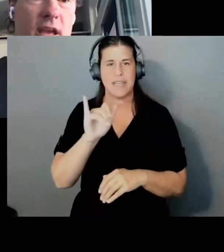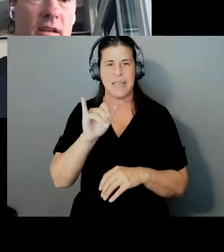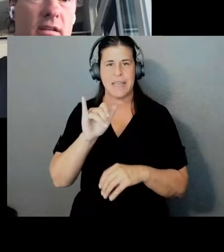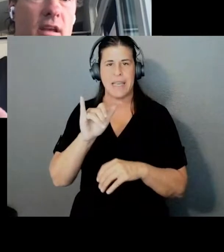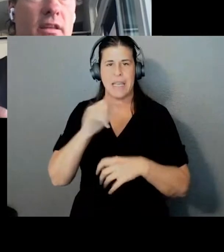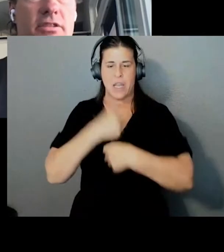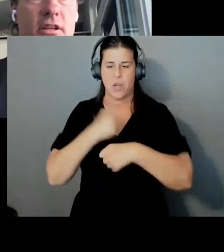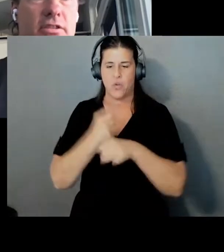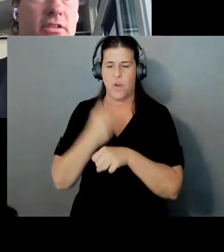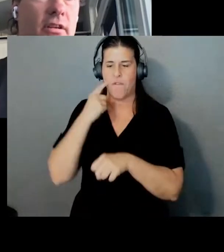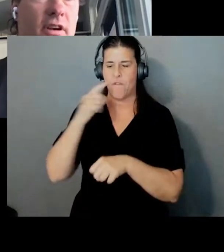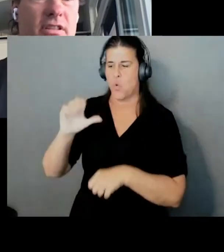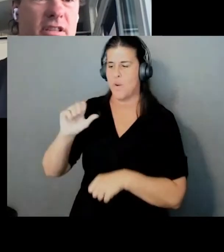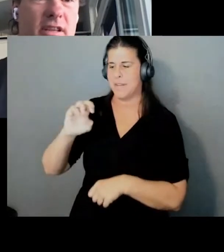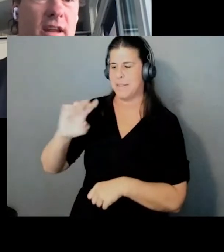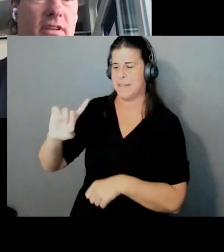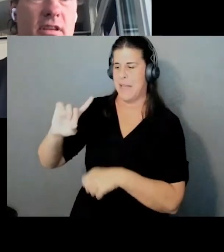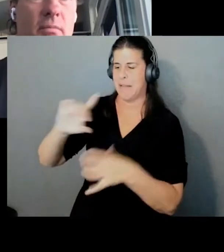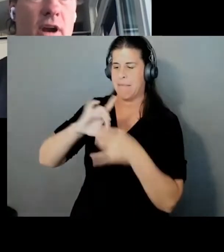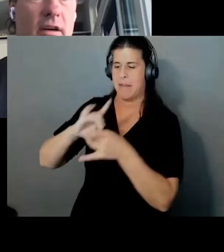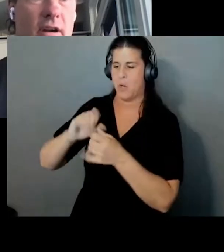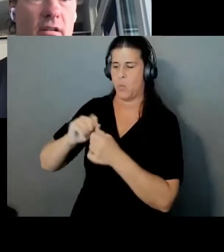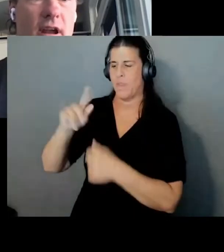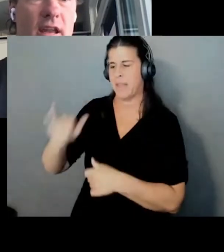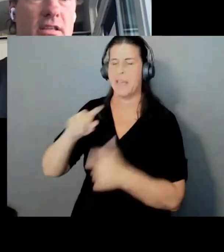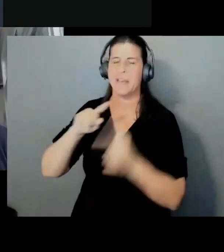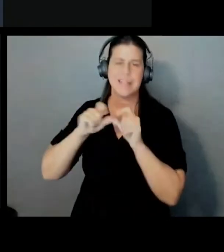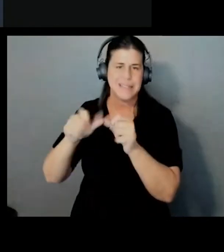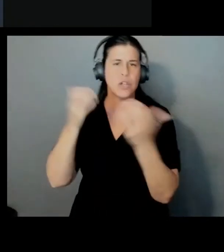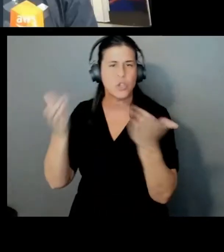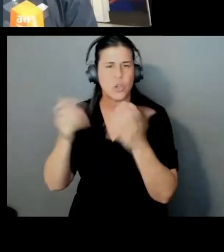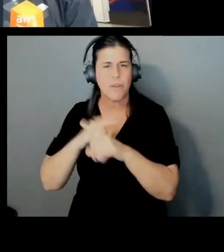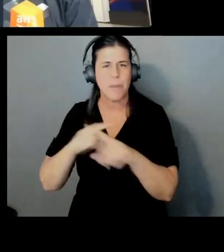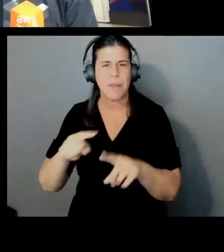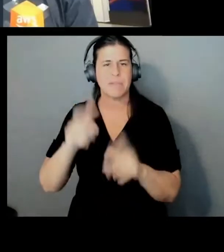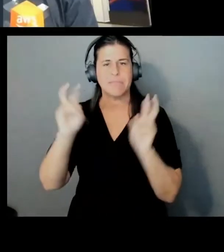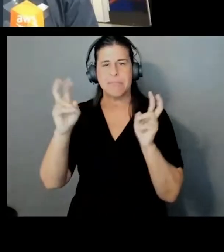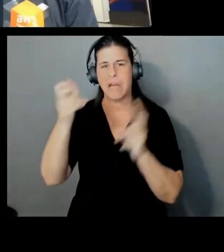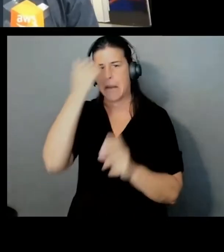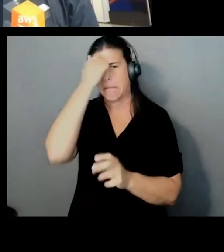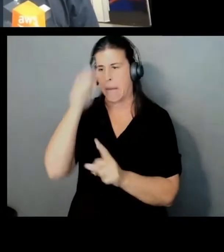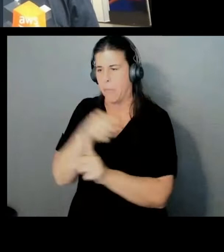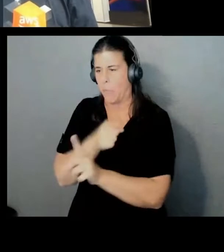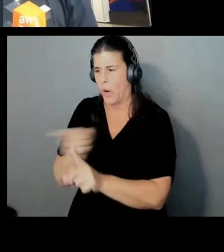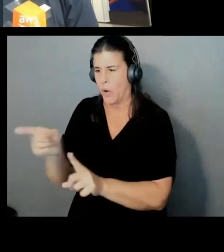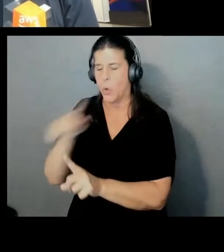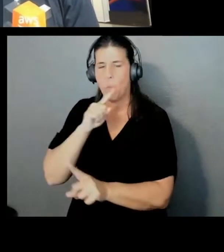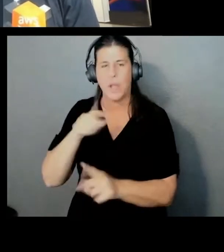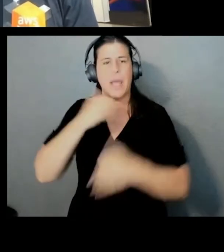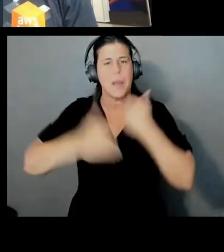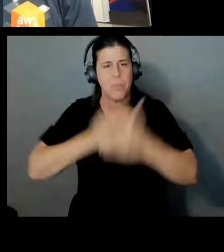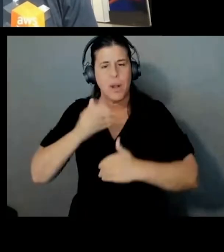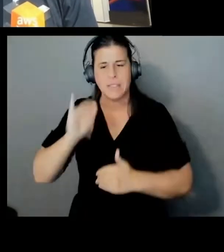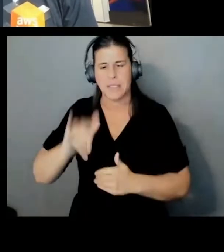and there's still a server. It's just kind of a dumb router, right? It just processes that out to the other edges.